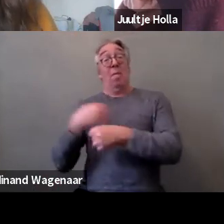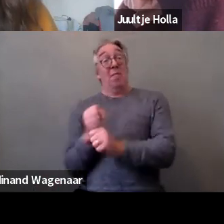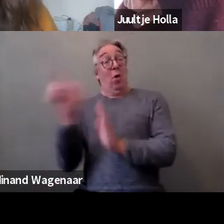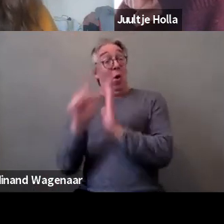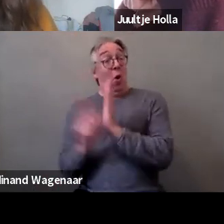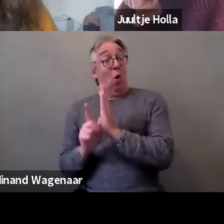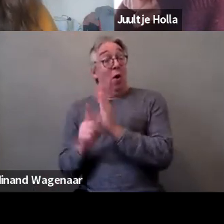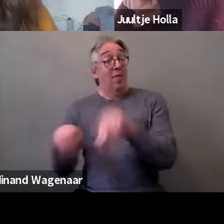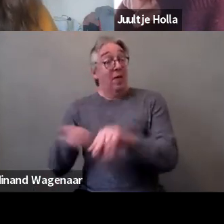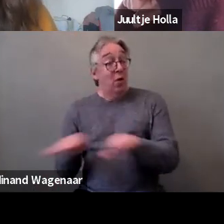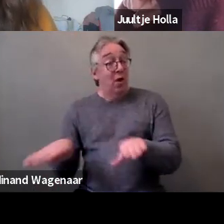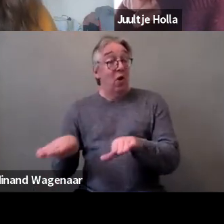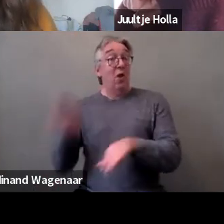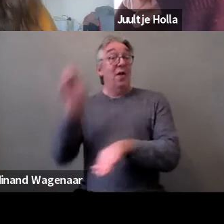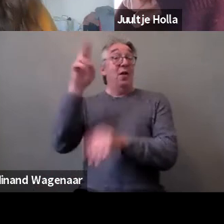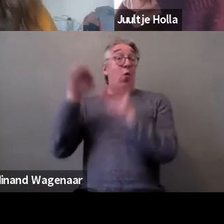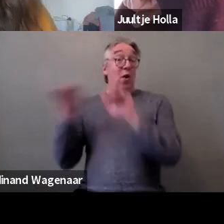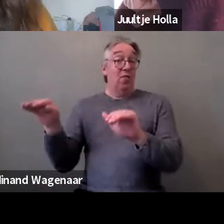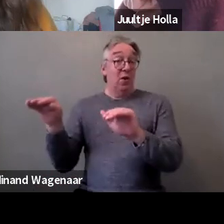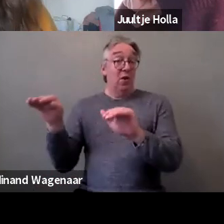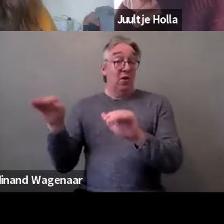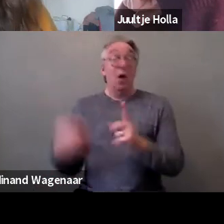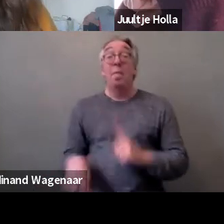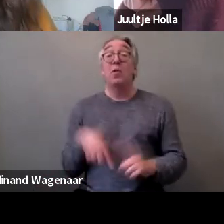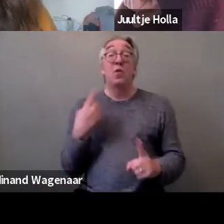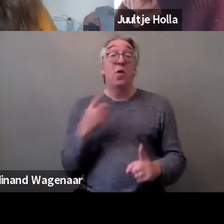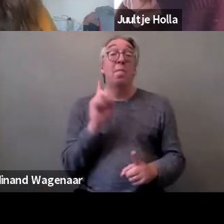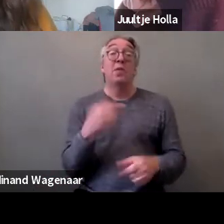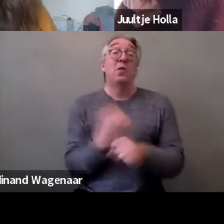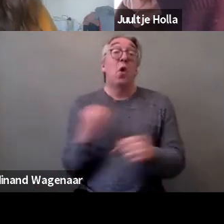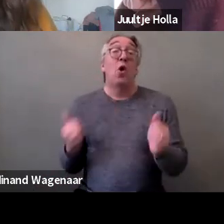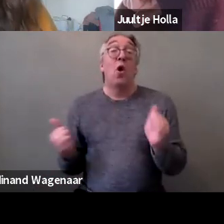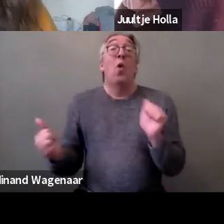But also really start with working with women and girls with disabilities